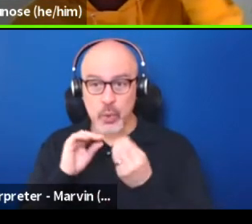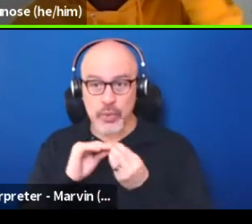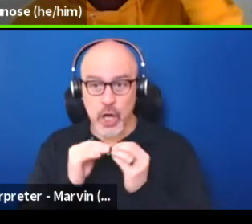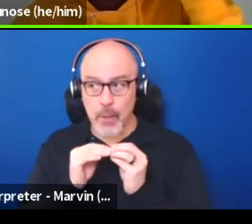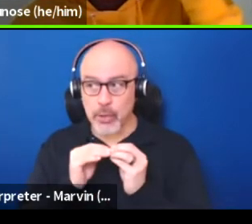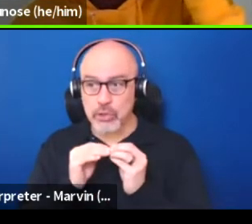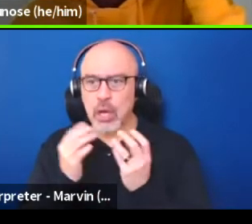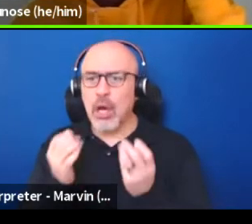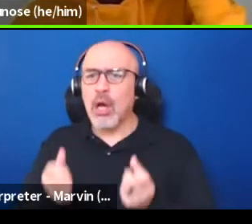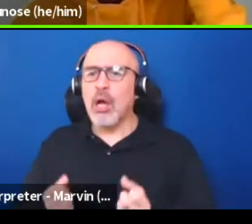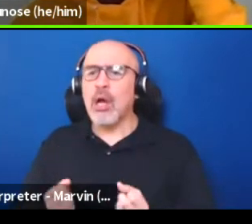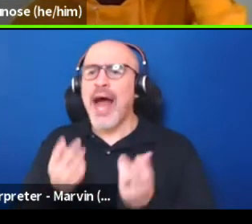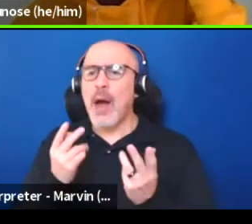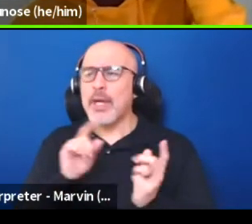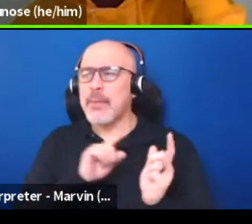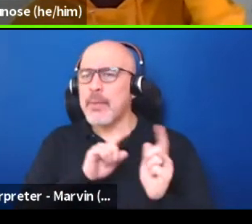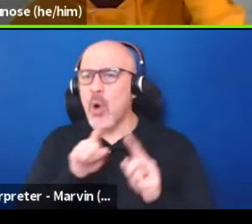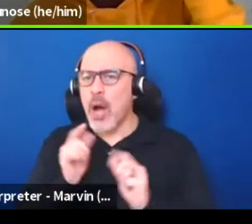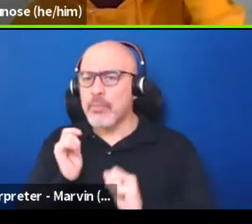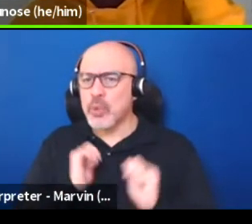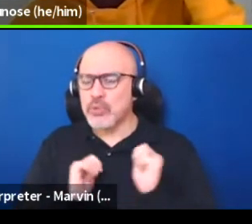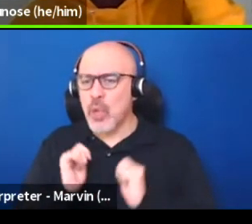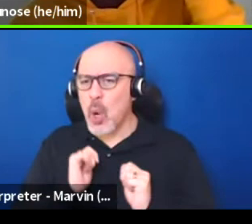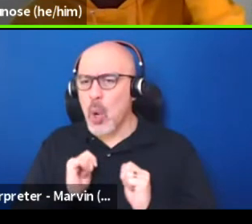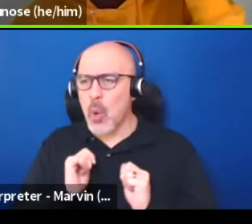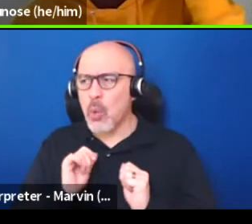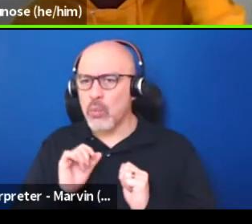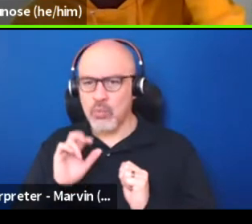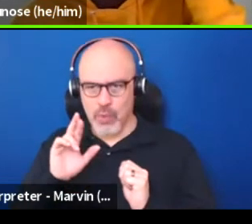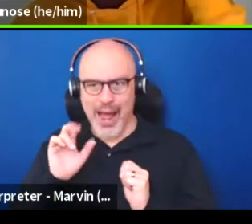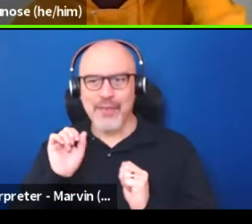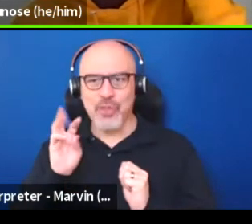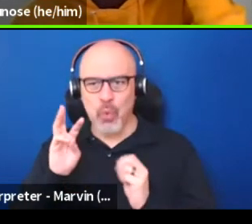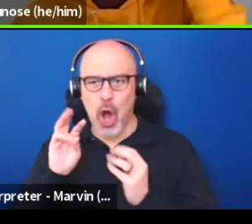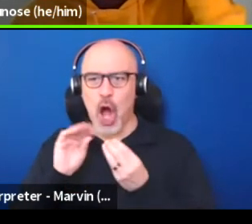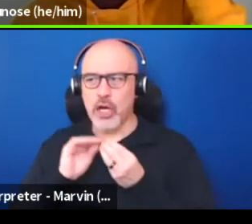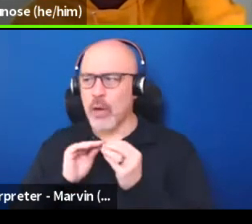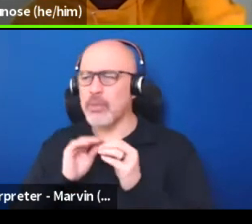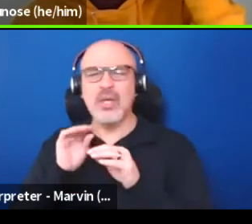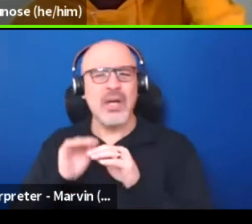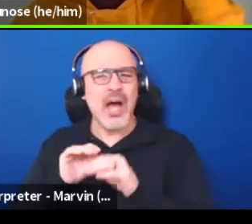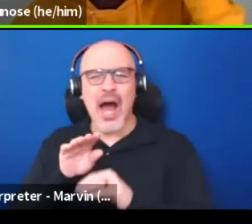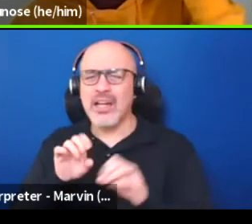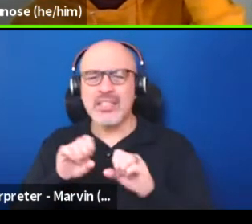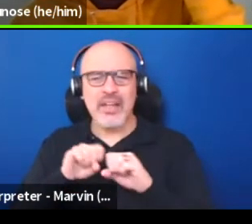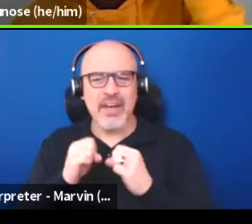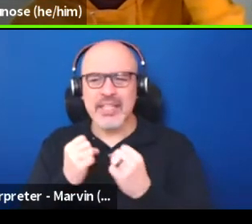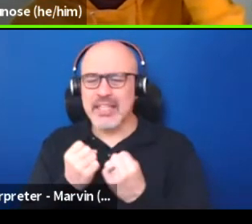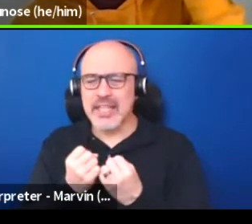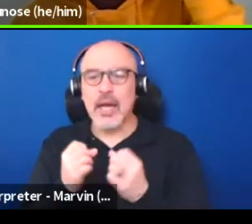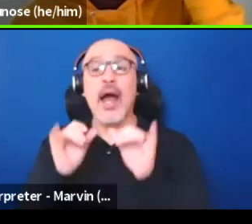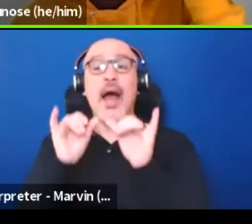like raw numbers like that. Like, how does that affect the society around us and how can you measure the success of theater